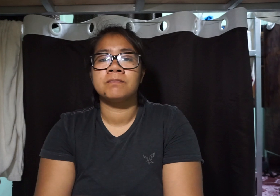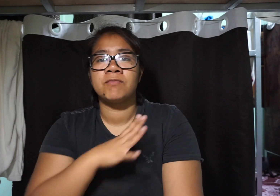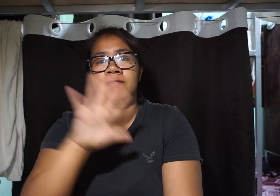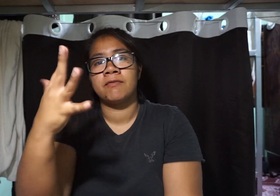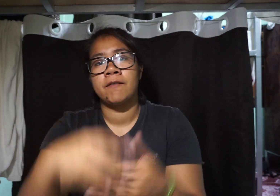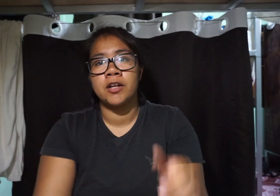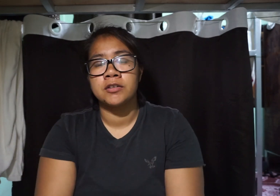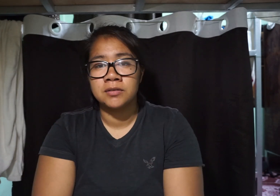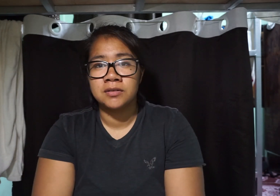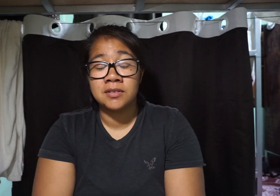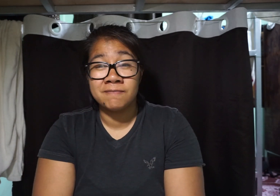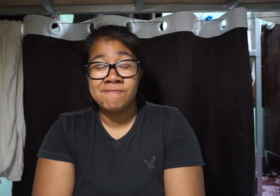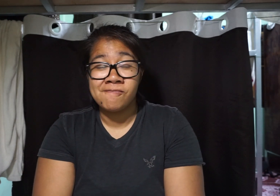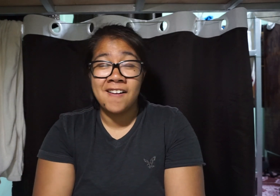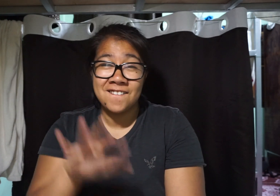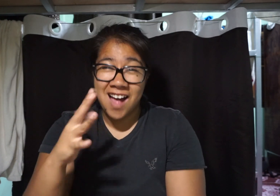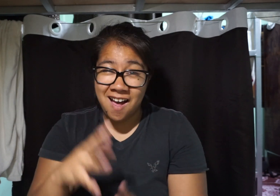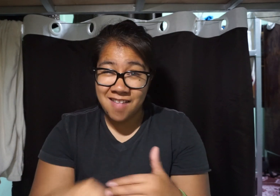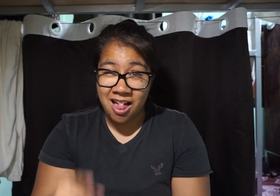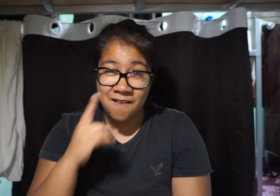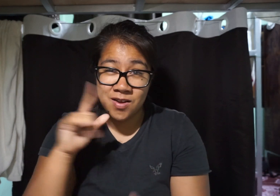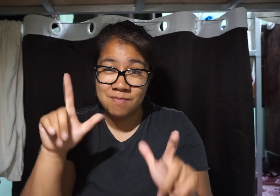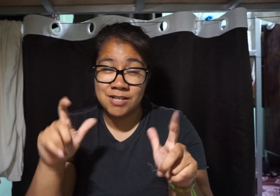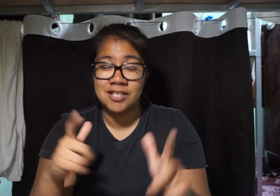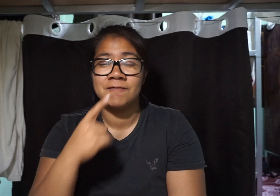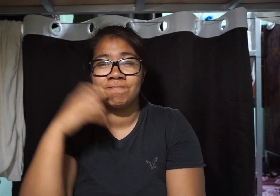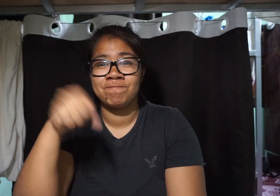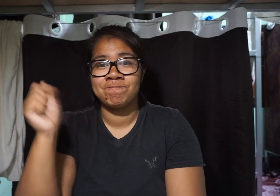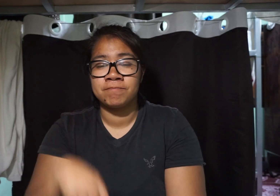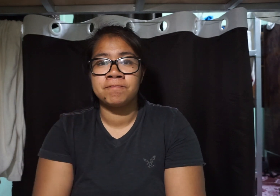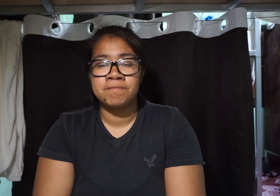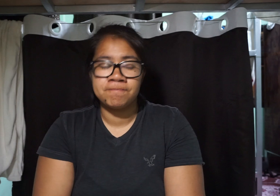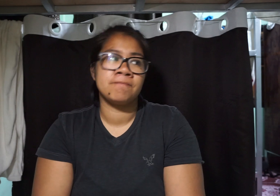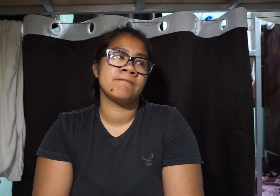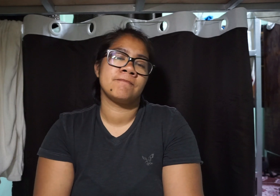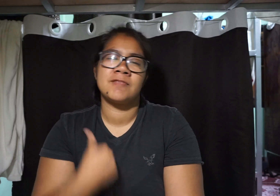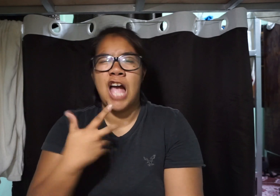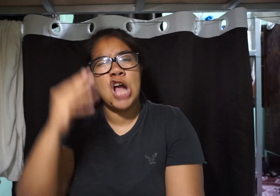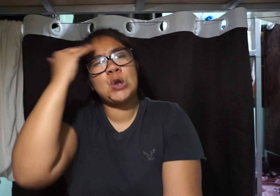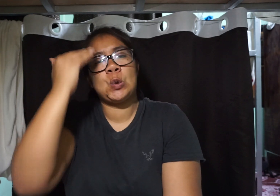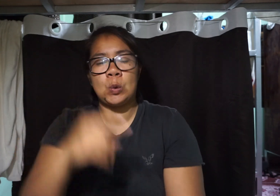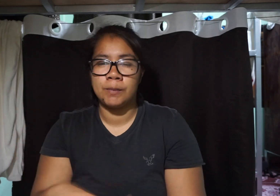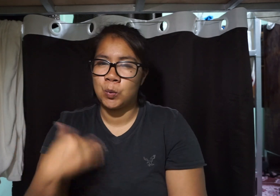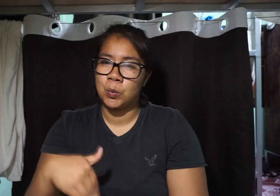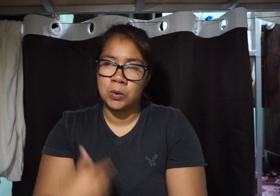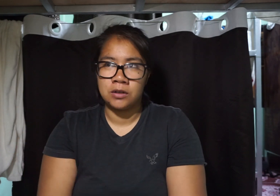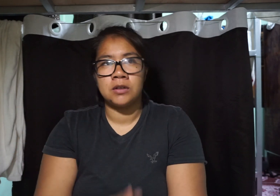They said ok, it's $5 So I was like $5 for a picture?! They said yes I already knew but whooo